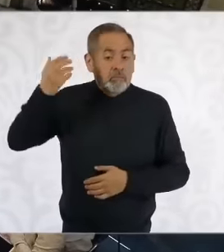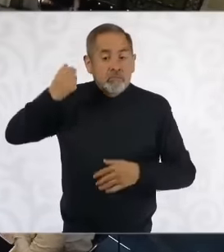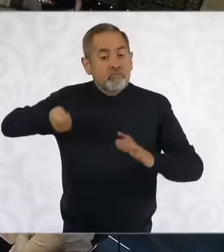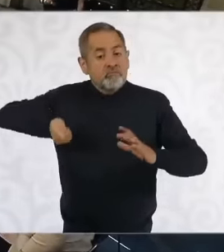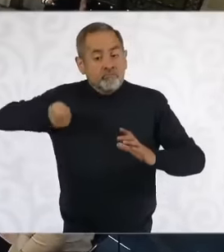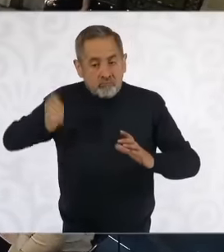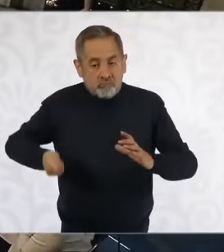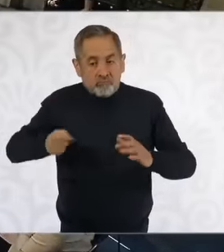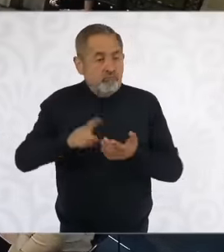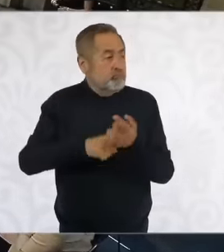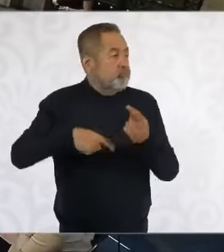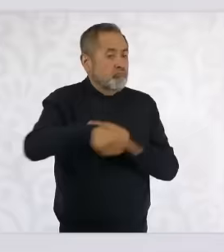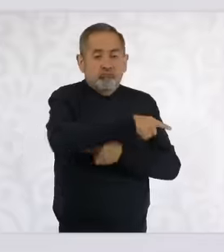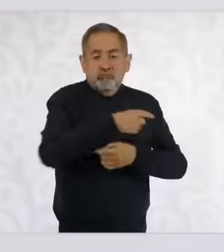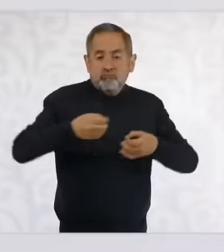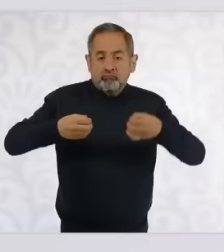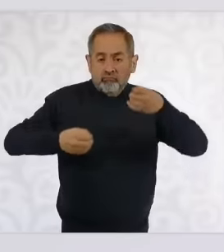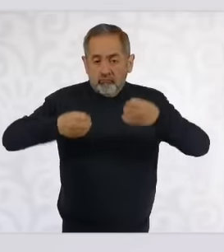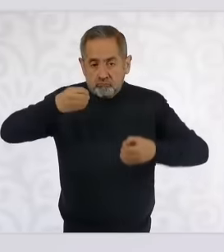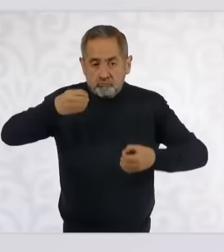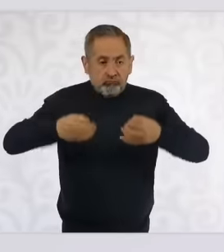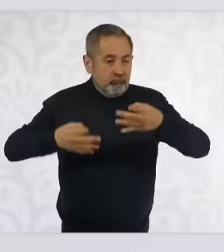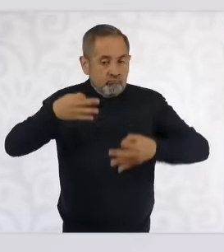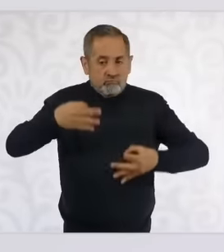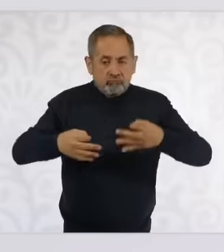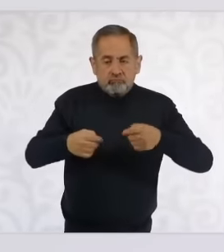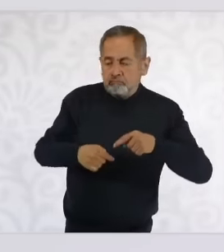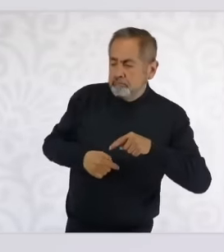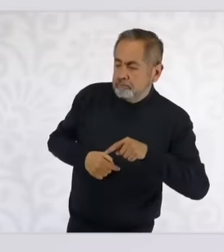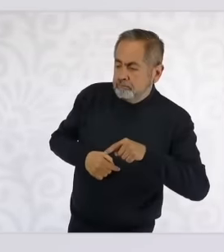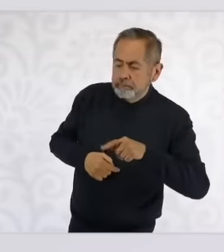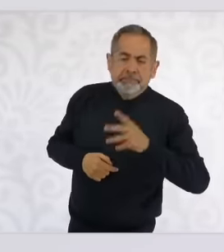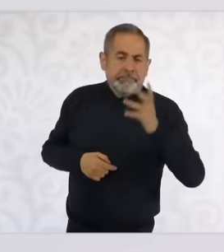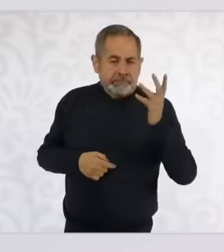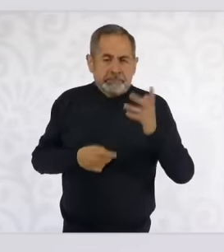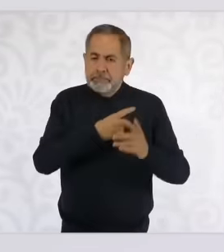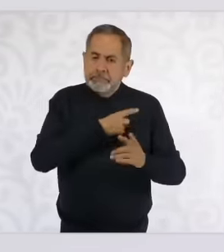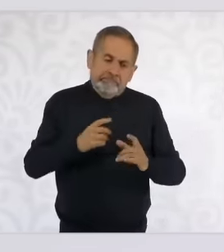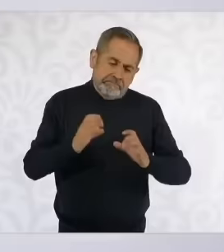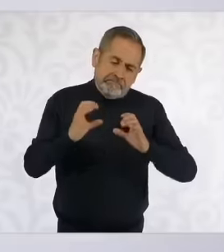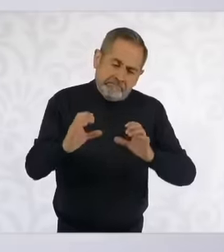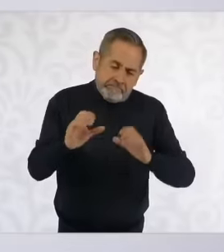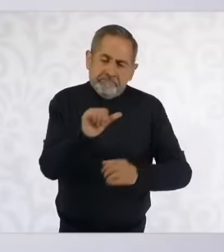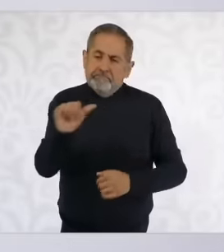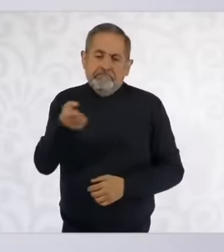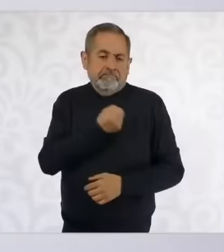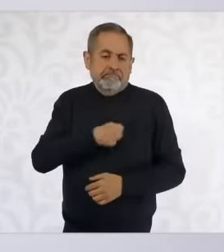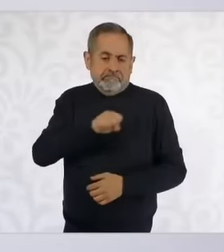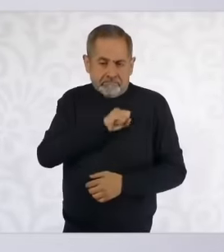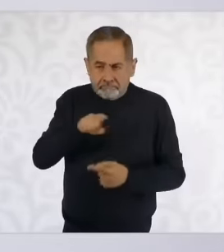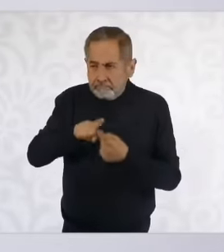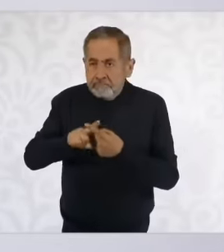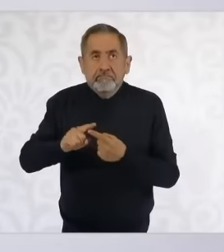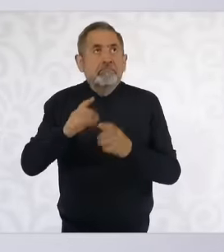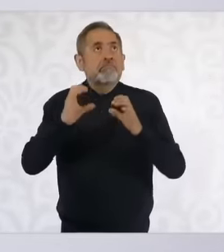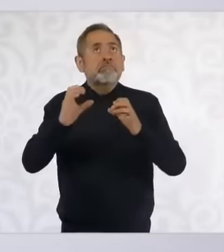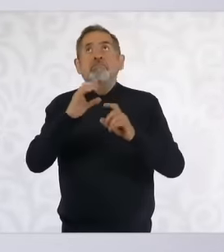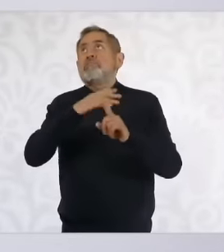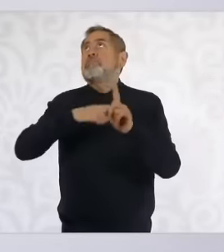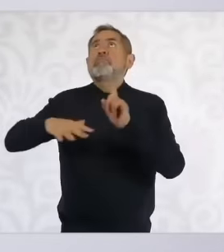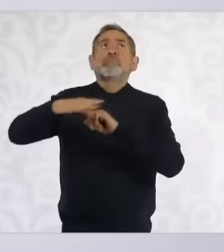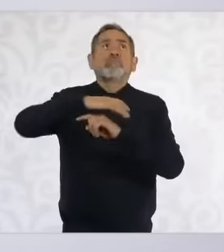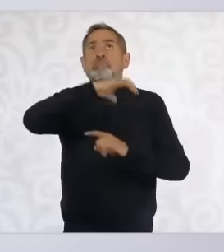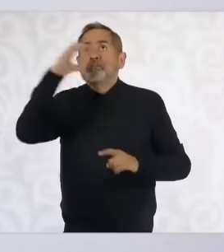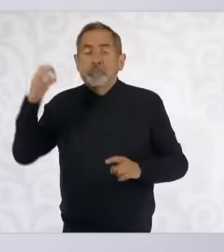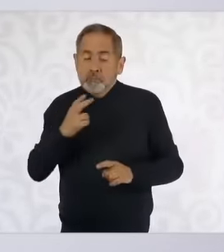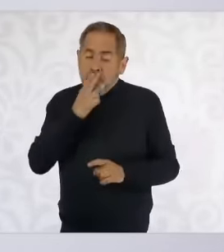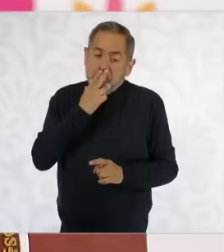courts. Well, if they have to take care of something, it is in environmental issues in health issues despite